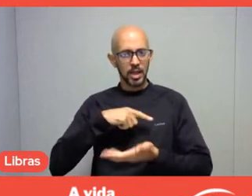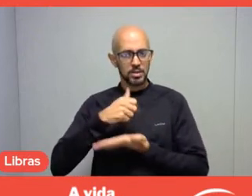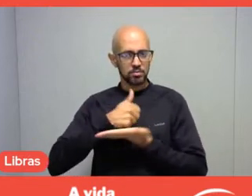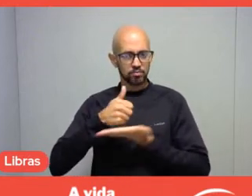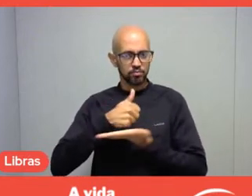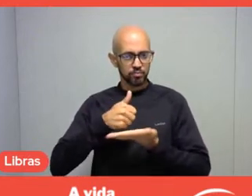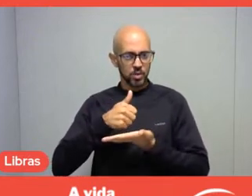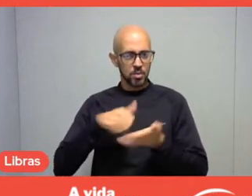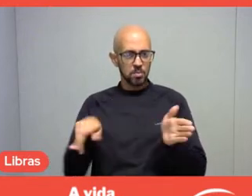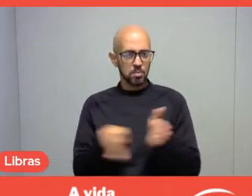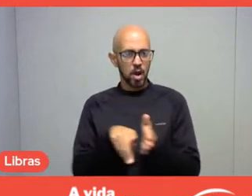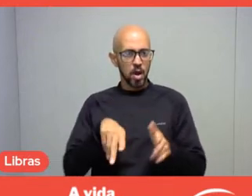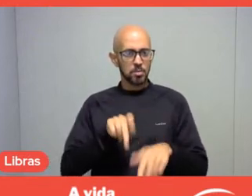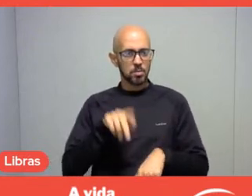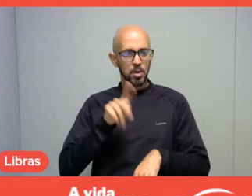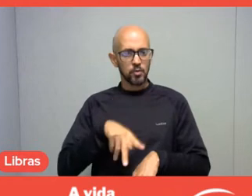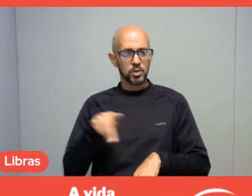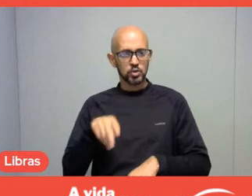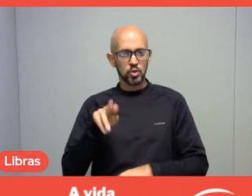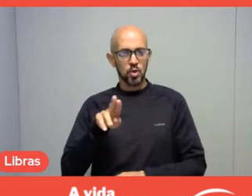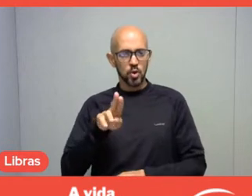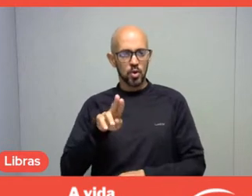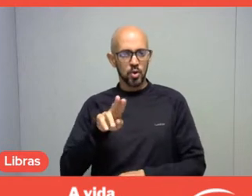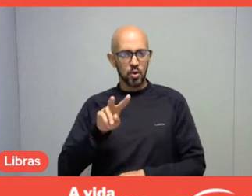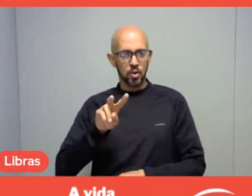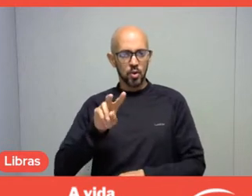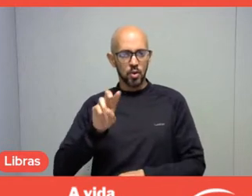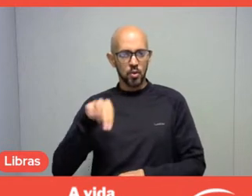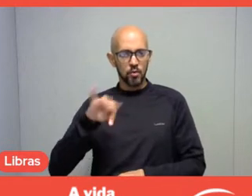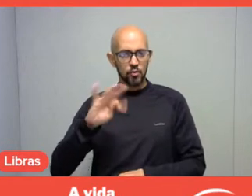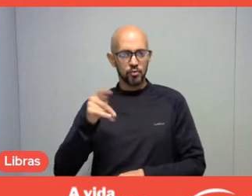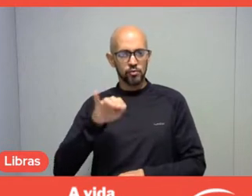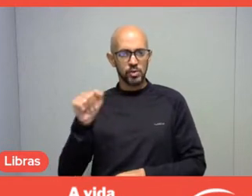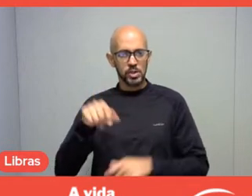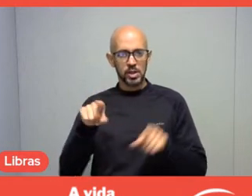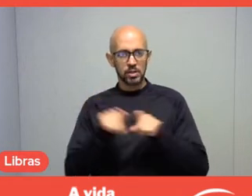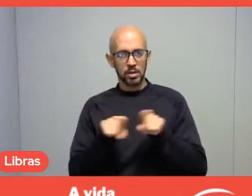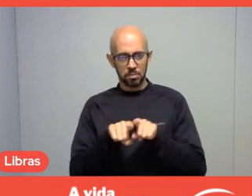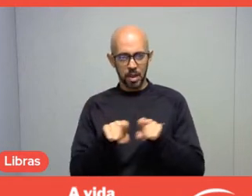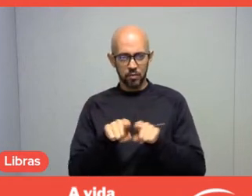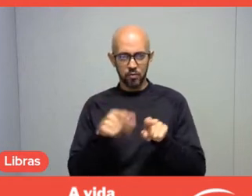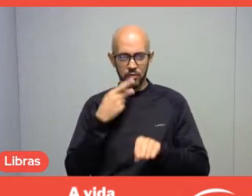professional training for leisure, management, and other areas.